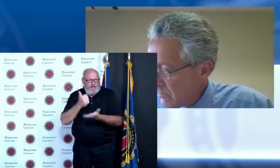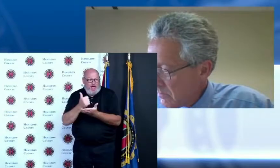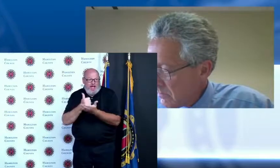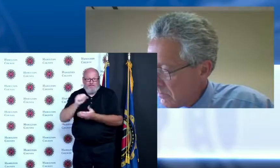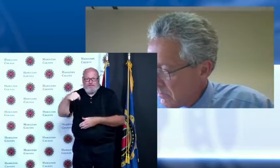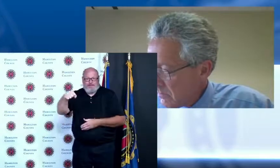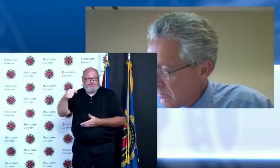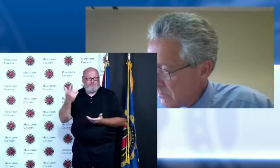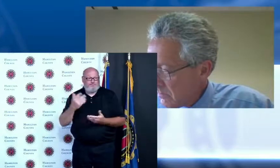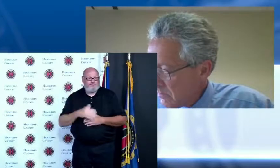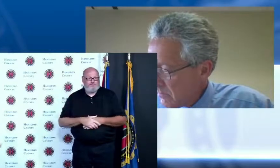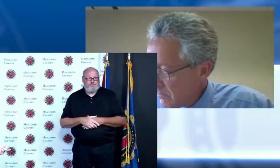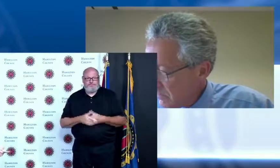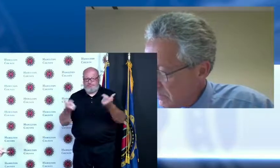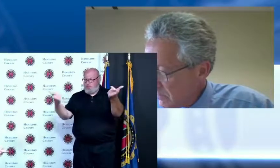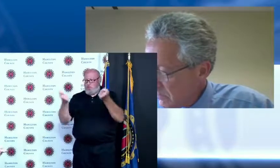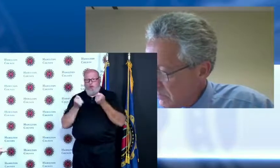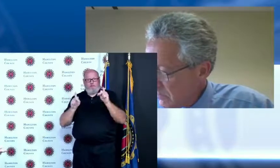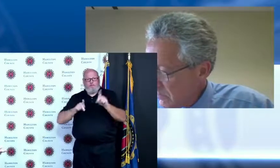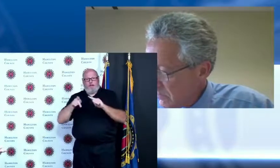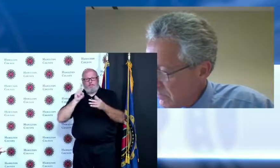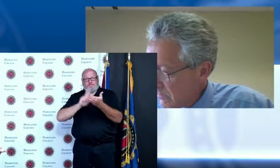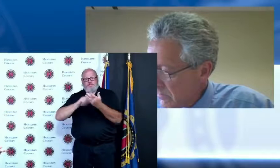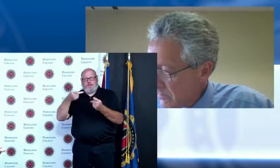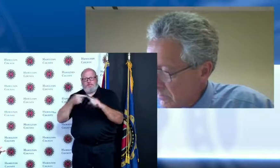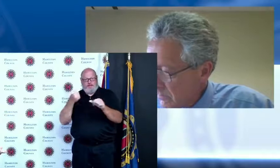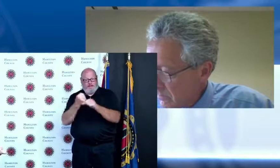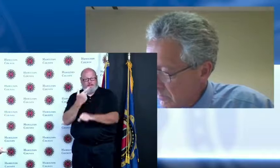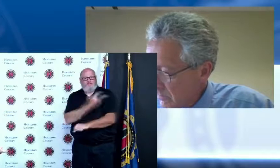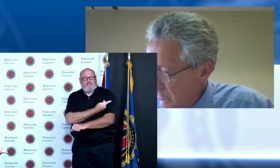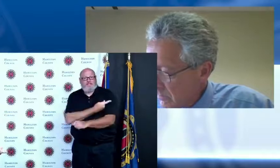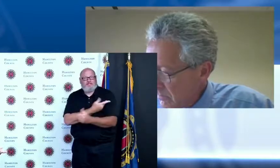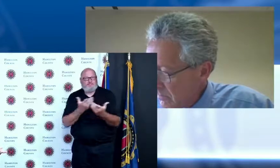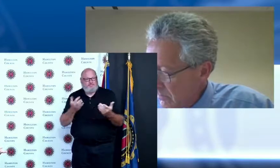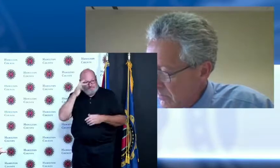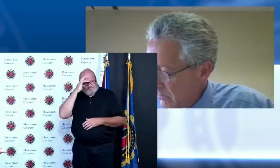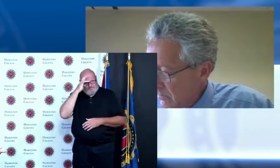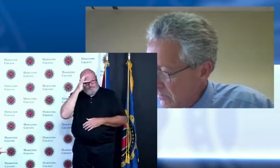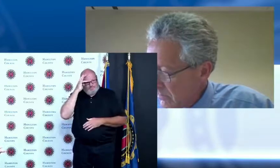all the locations we've gone to we were out at a brewery was it last week or the week before